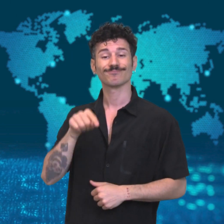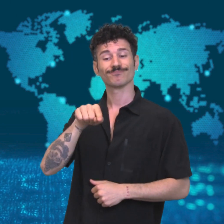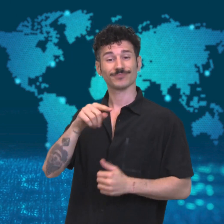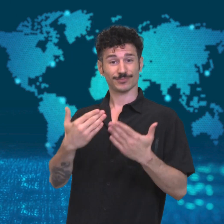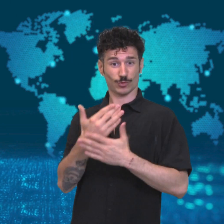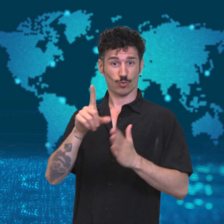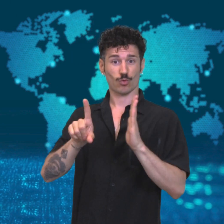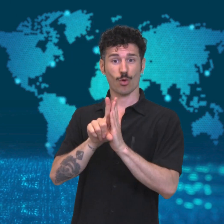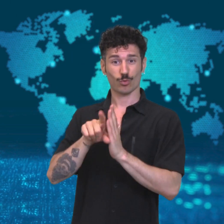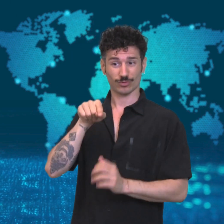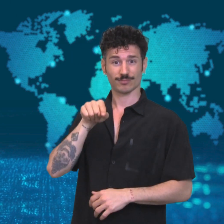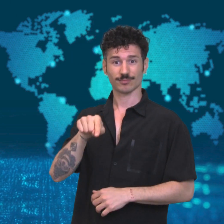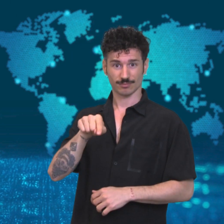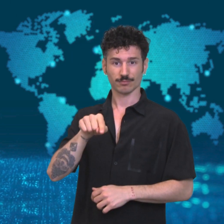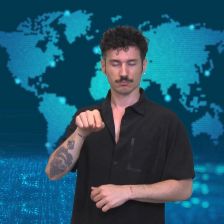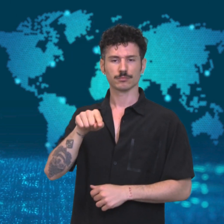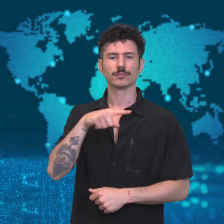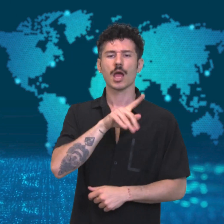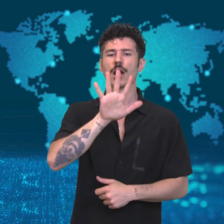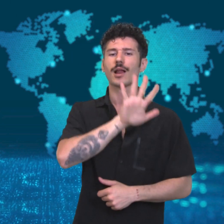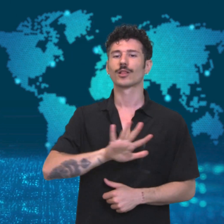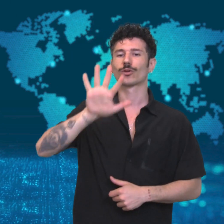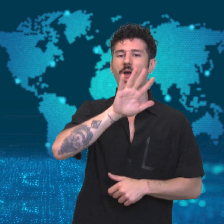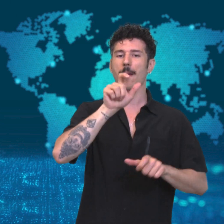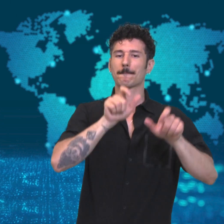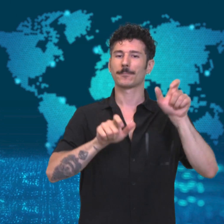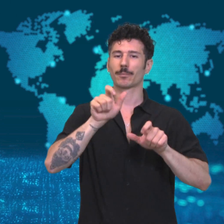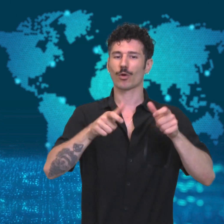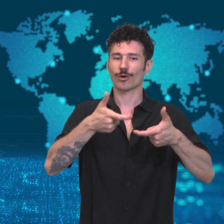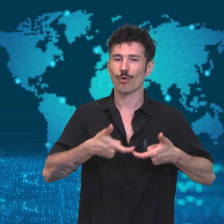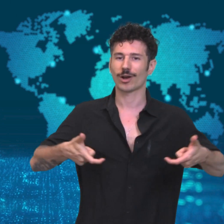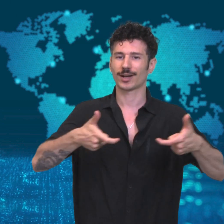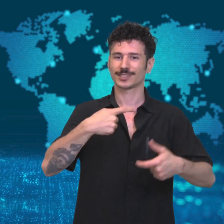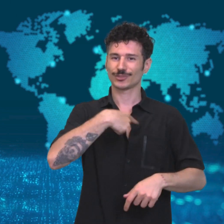The National People’s Congress of China is